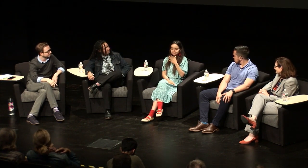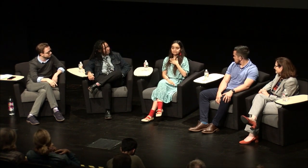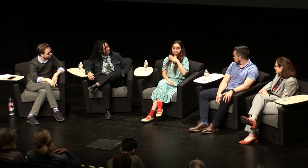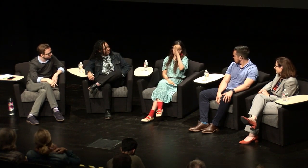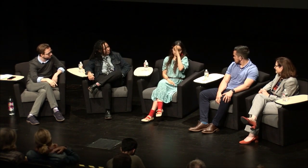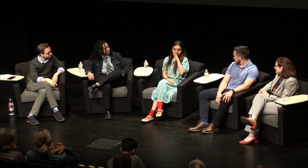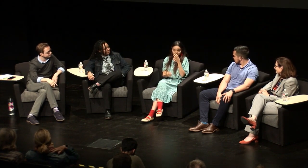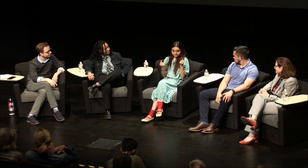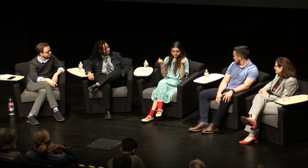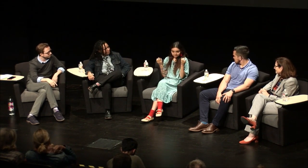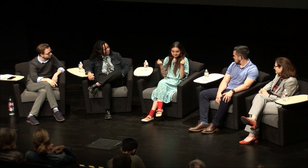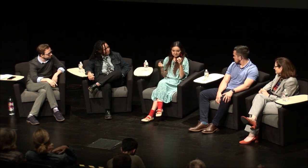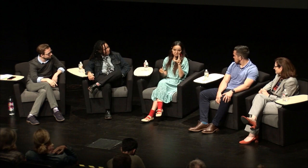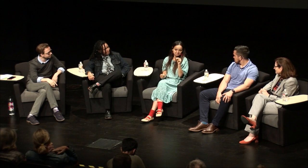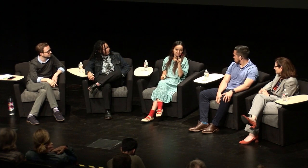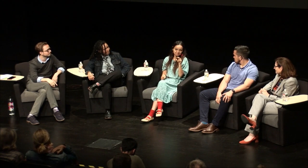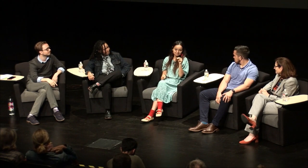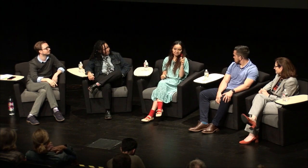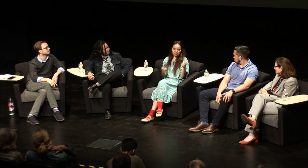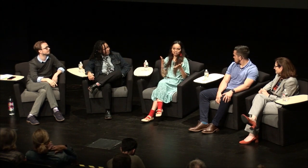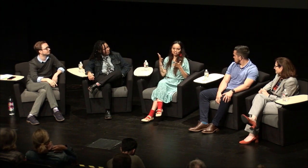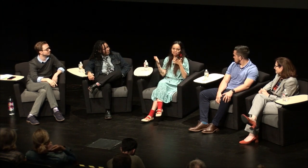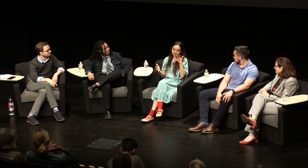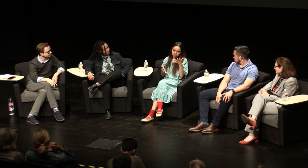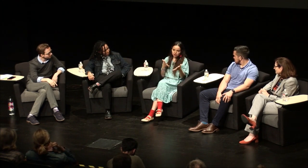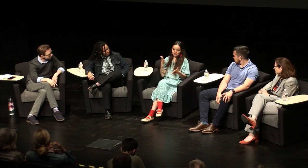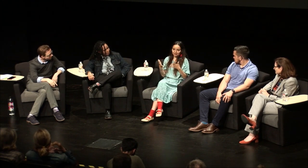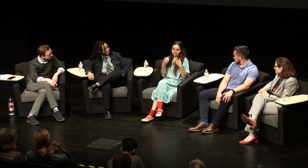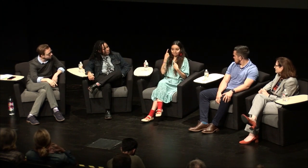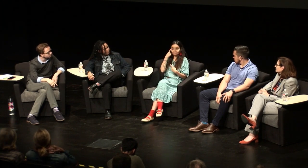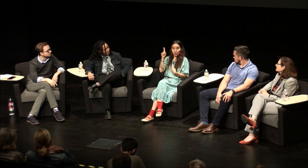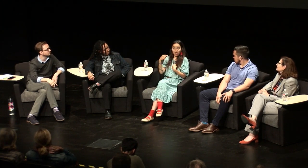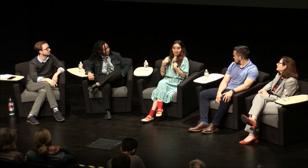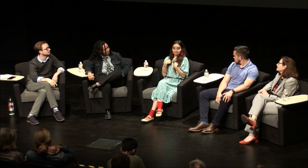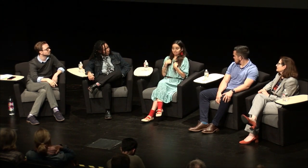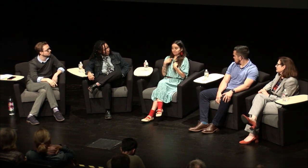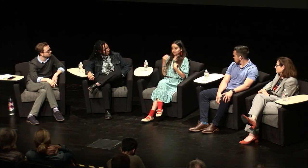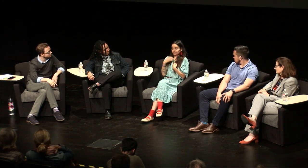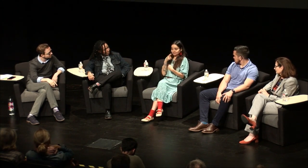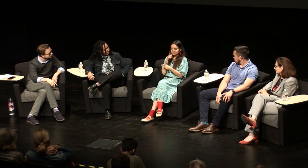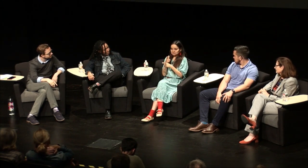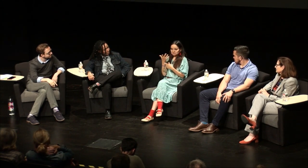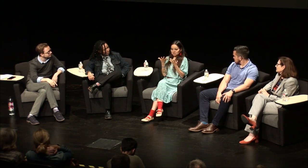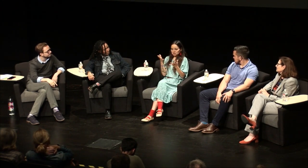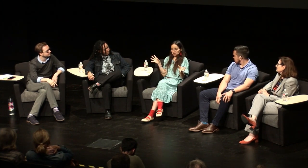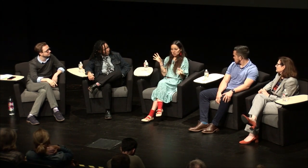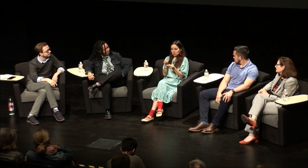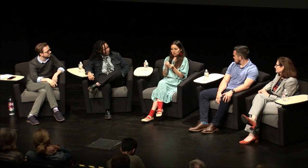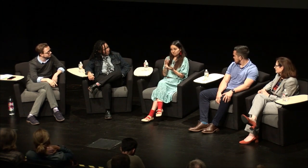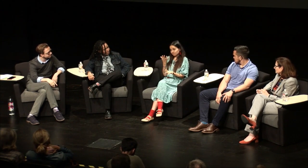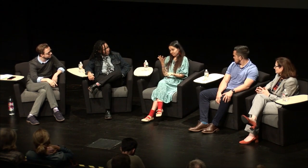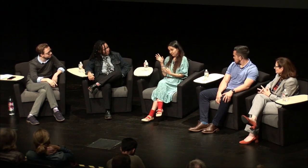and also deaf. My parents don't sign they can gesture. For me and my sister I would